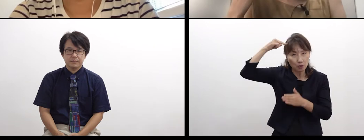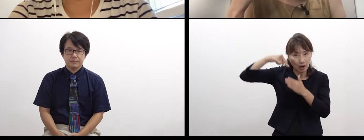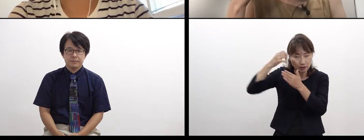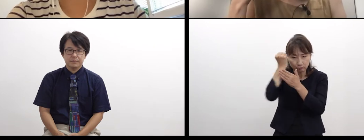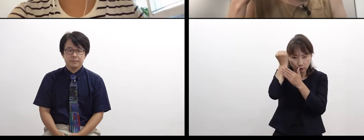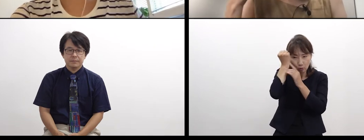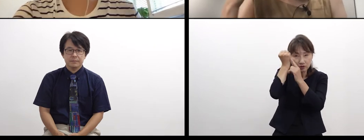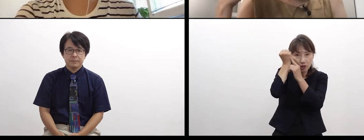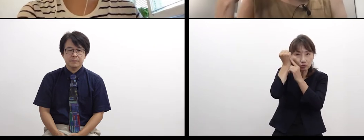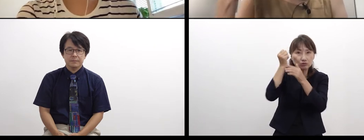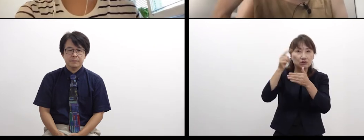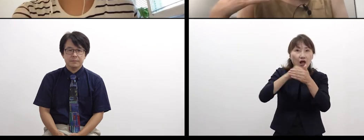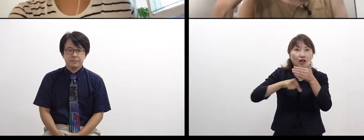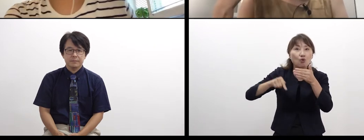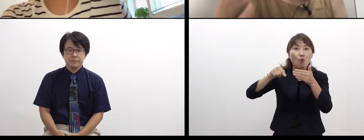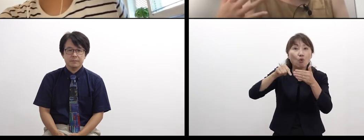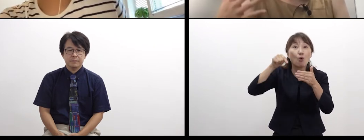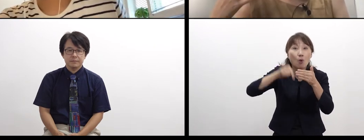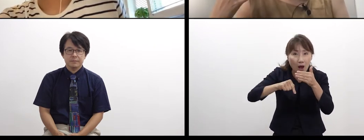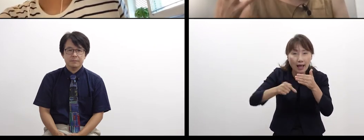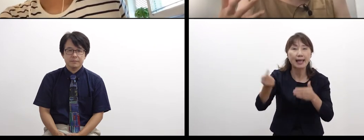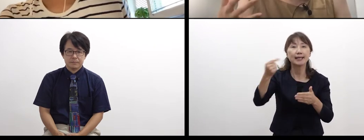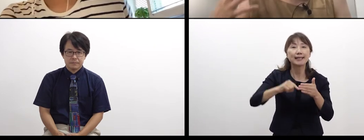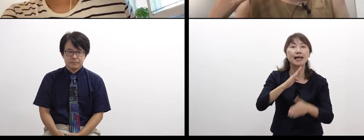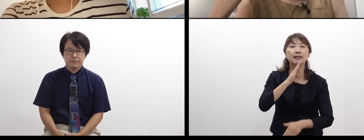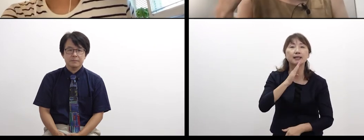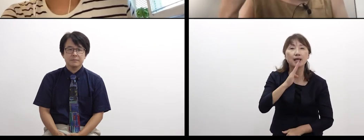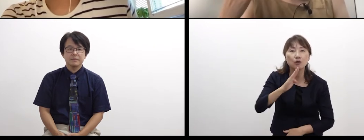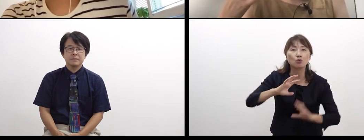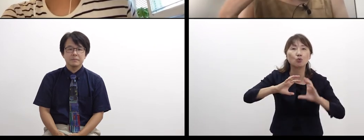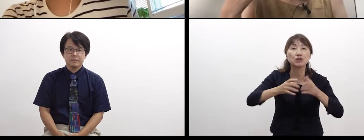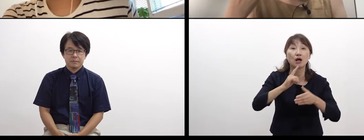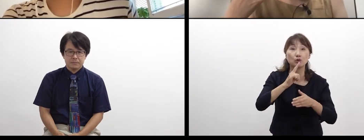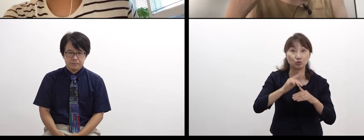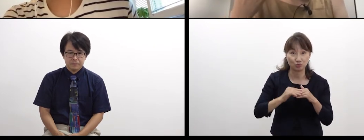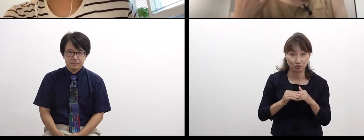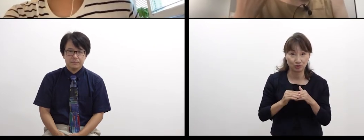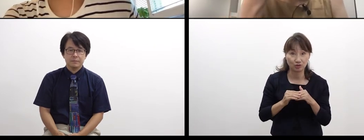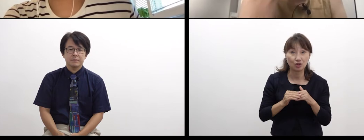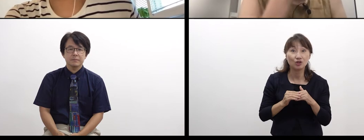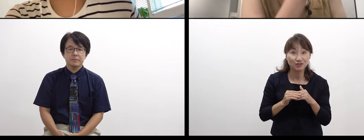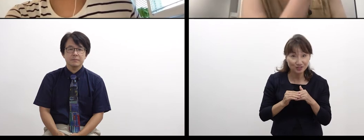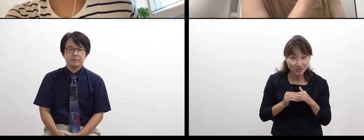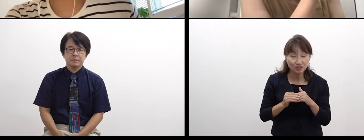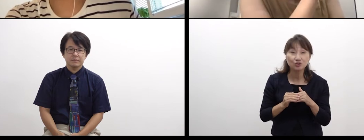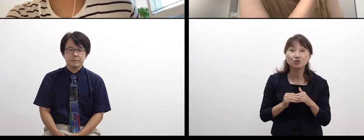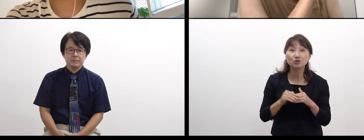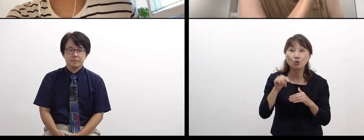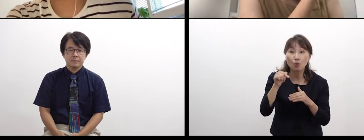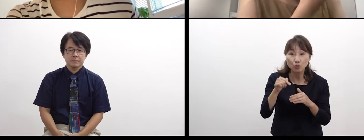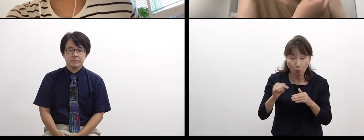it’s called “the world of internal speech”. “The world of internal speech” has